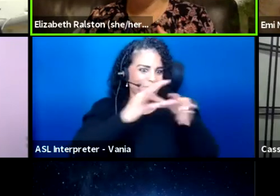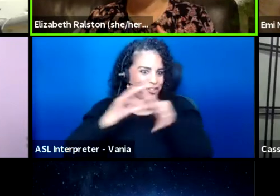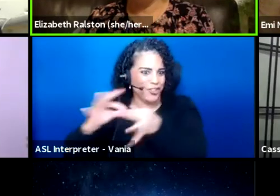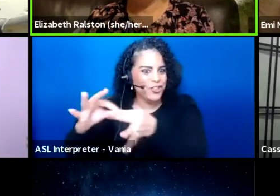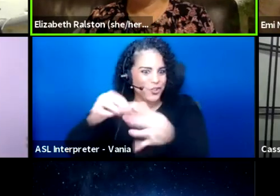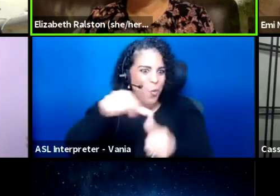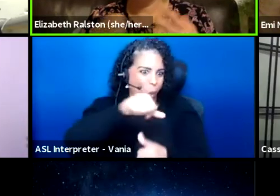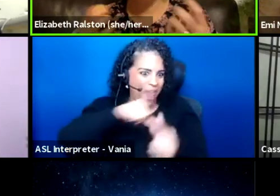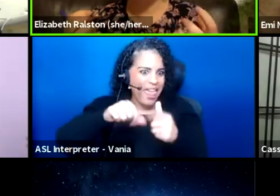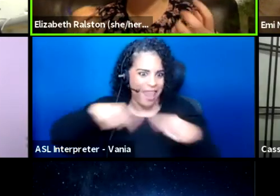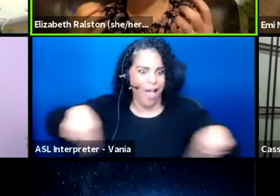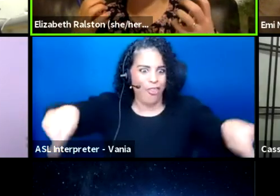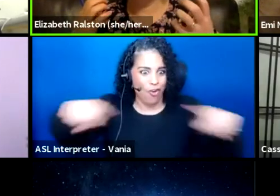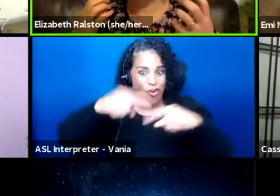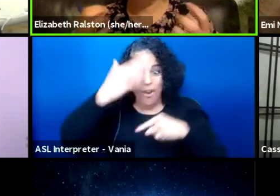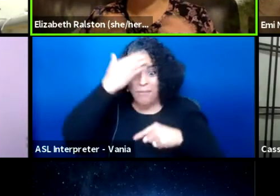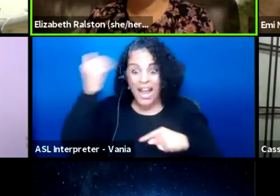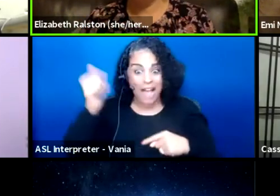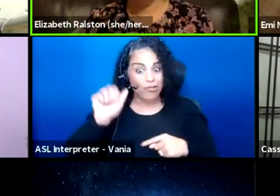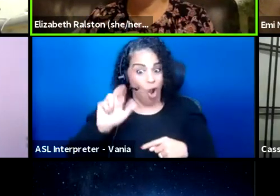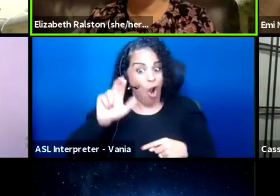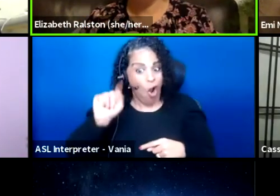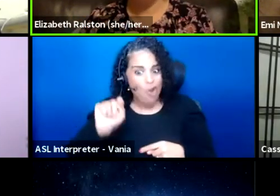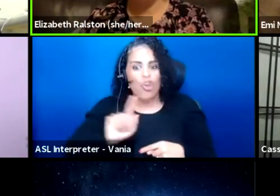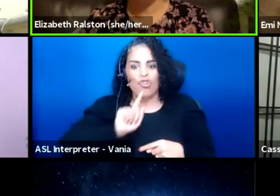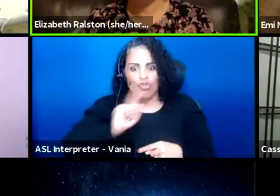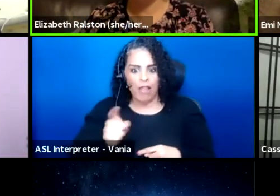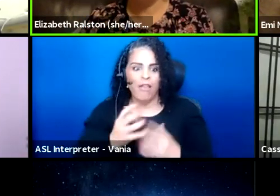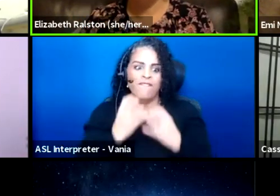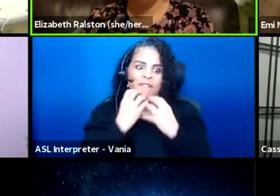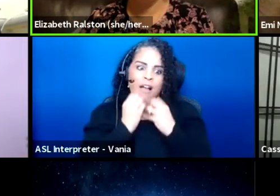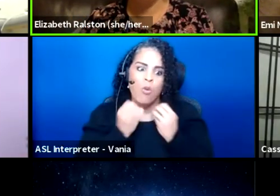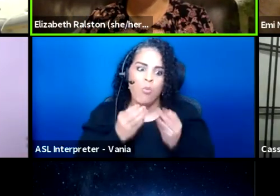because art is a really valuable way of storytelling,